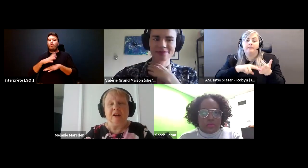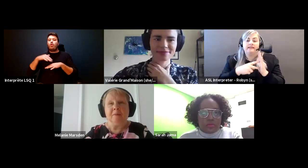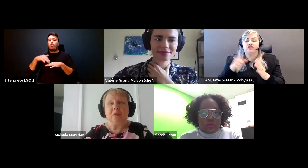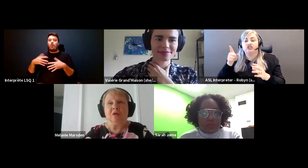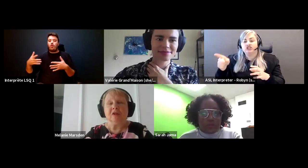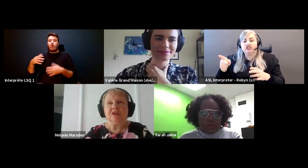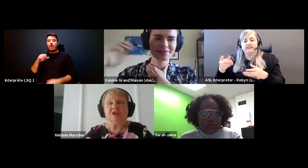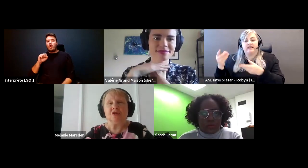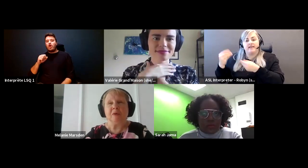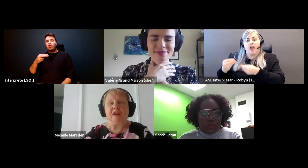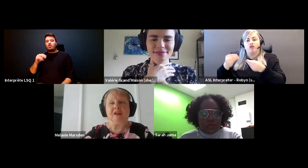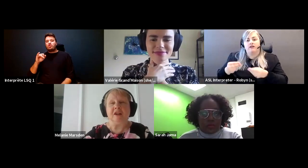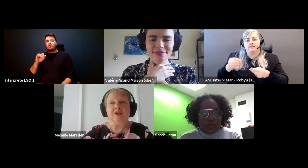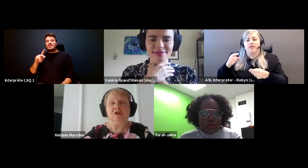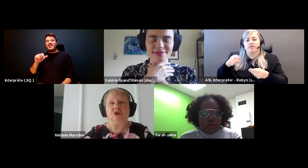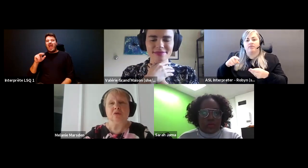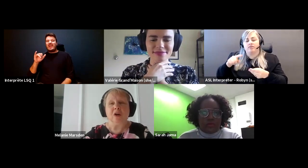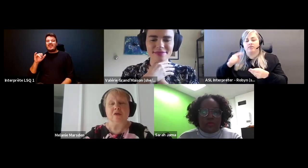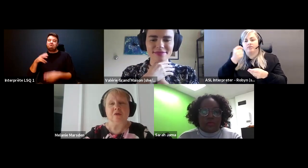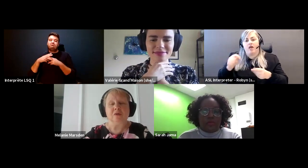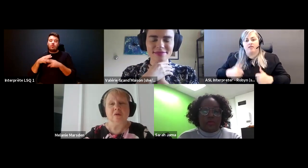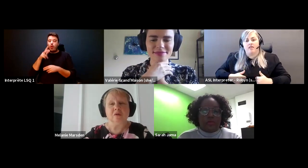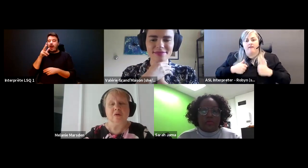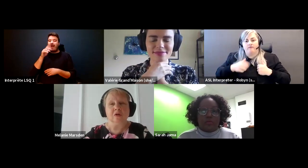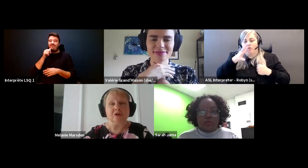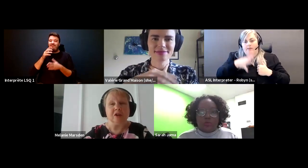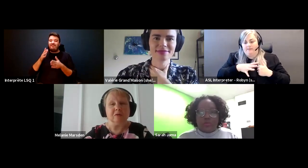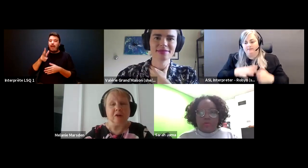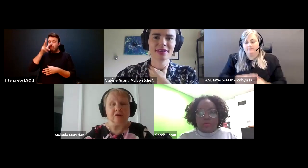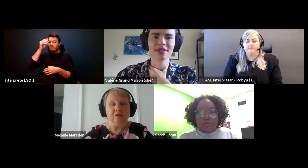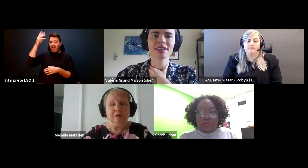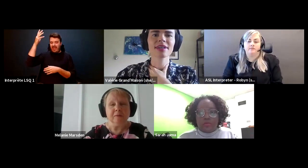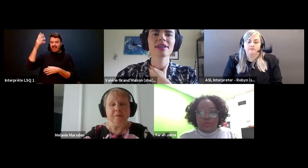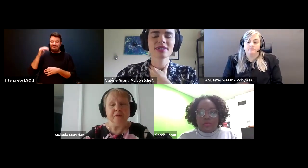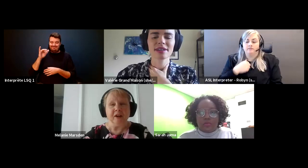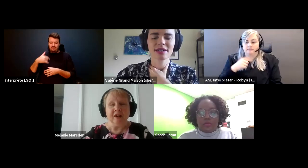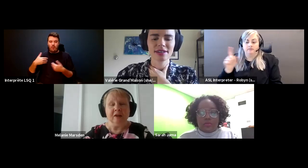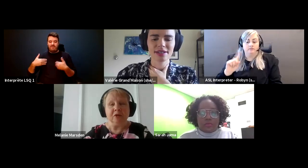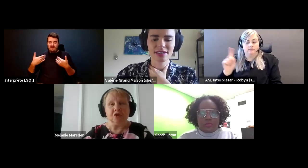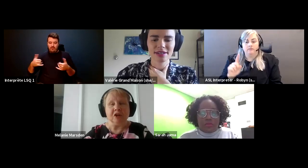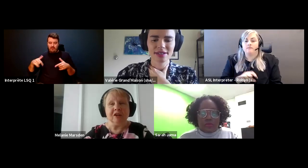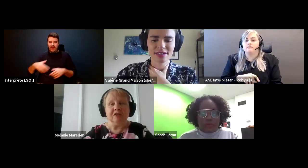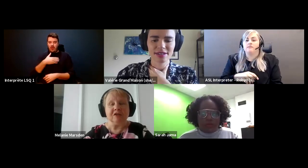Melanie Marsden: i'm currently situated in Toronto or Toronto, which is.